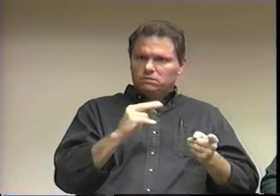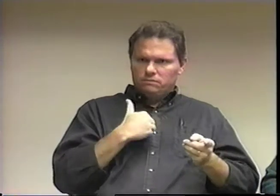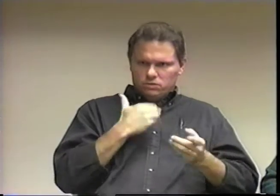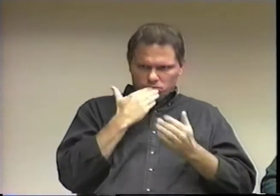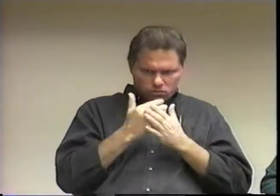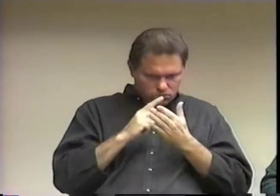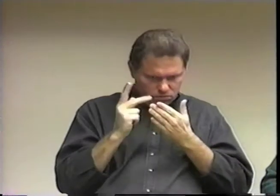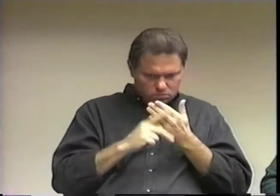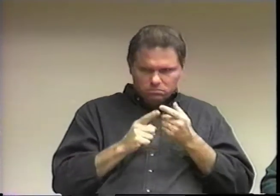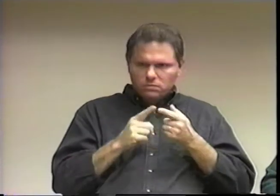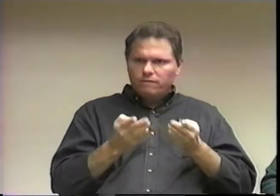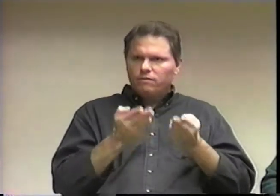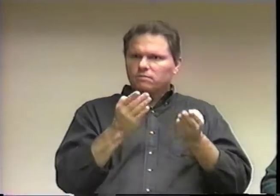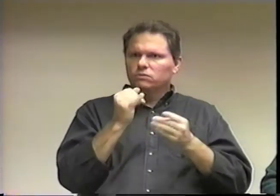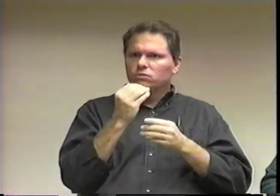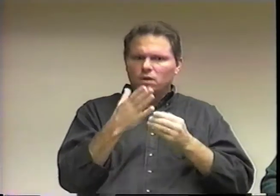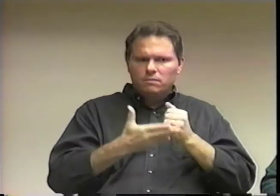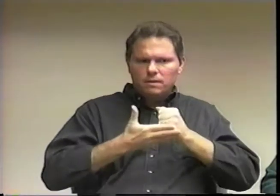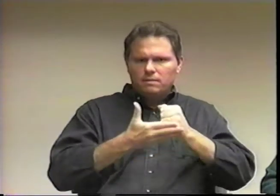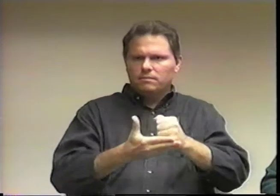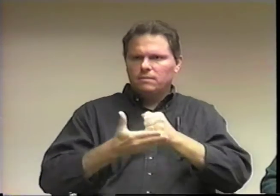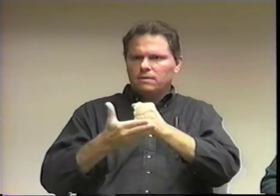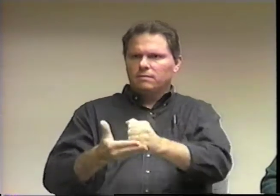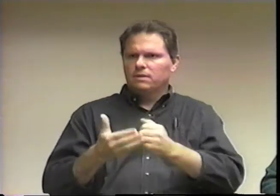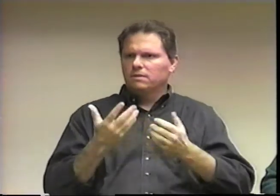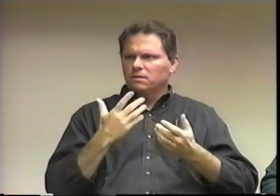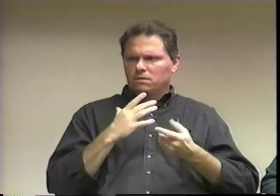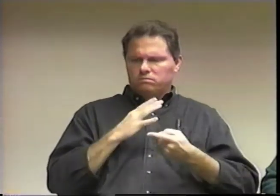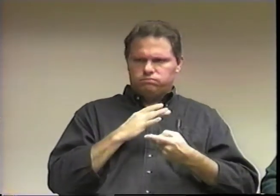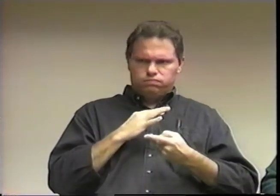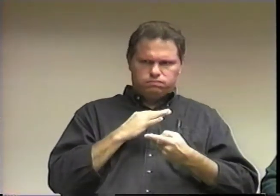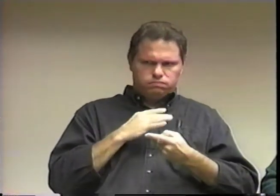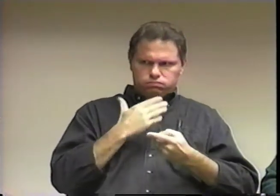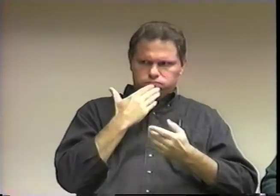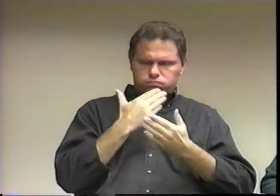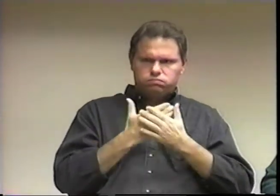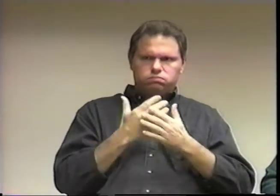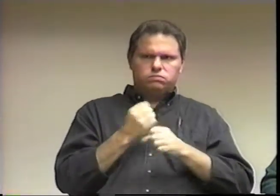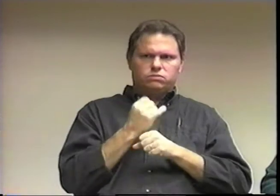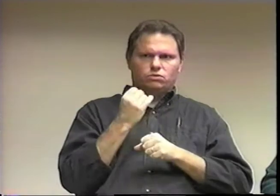They offered a job placement program which was encouraging